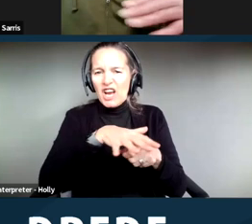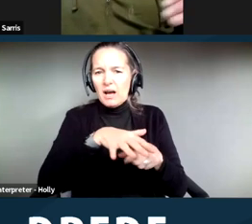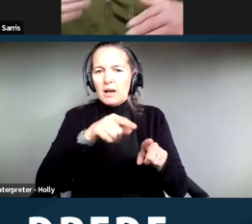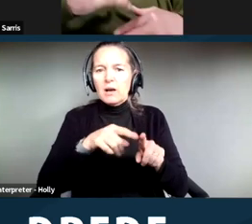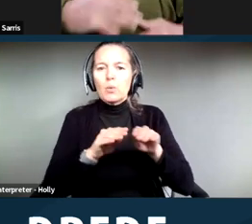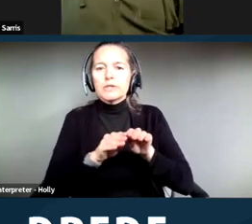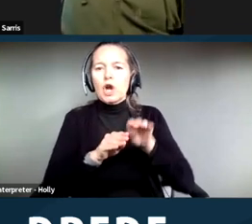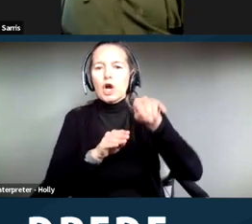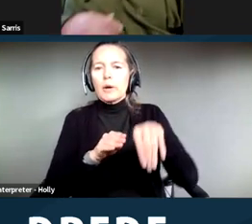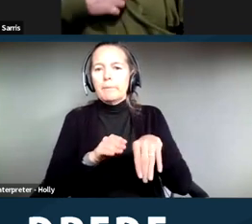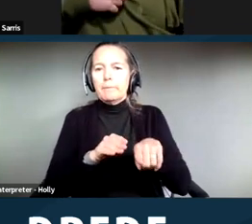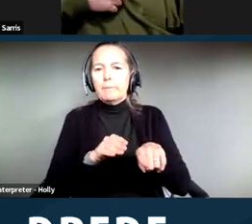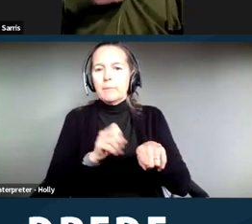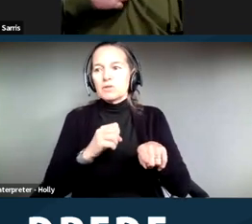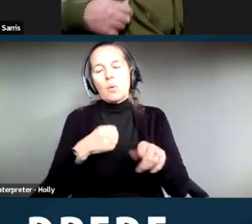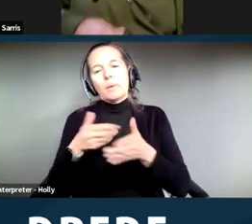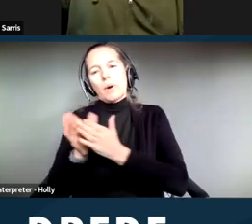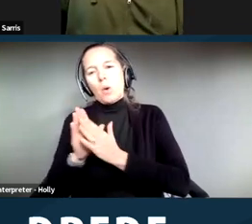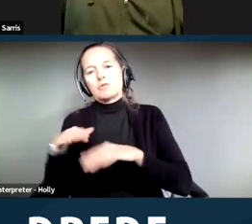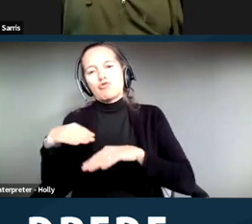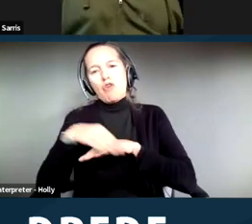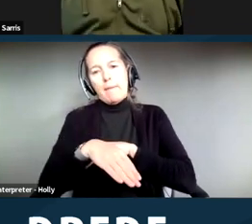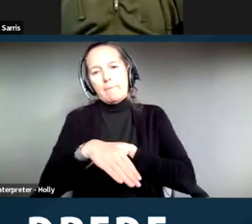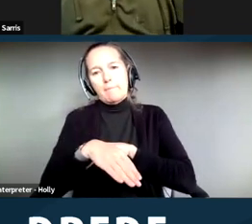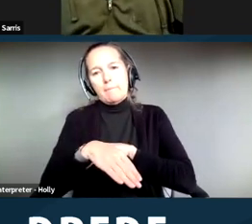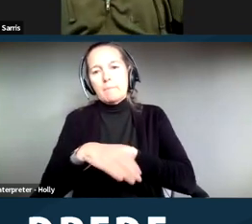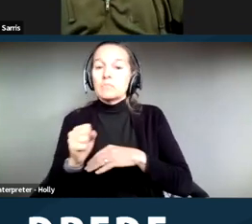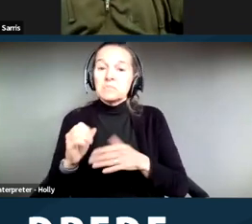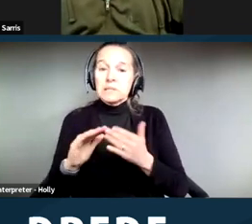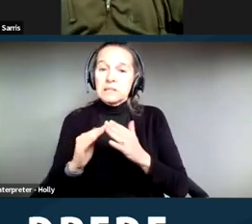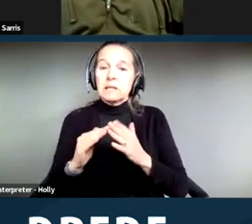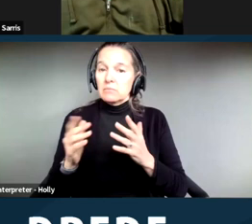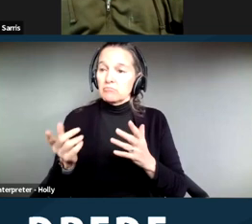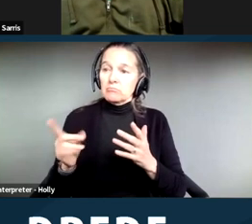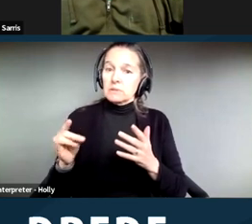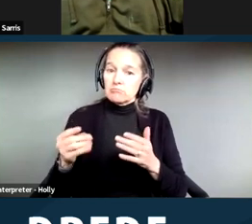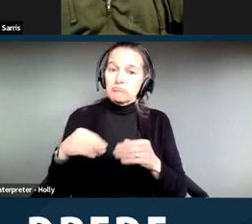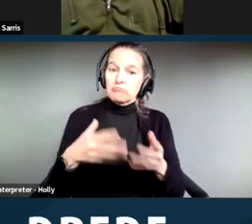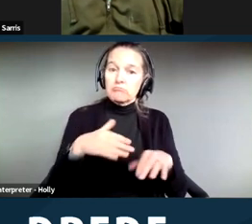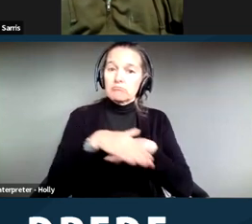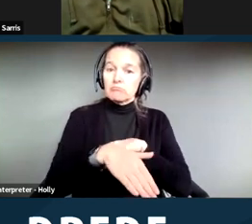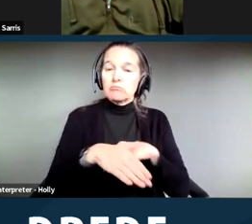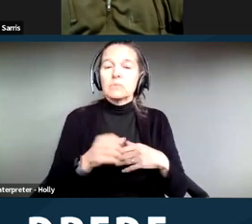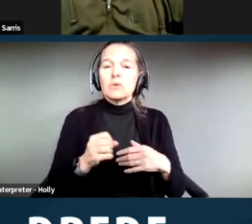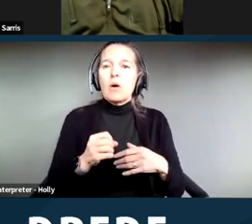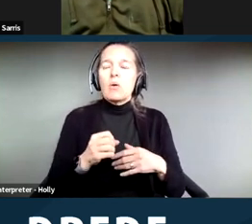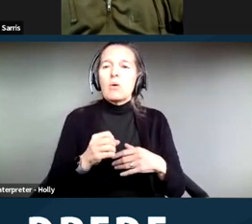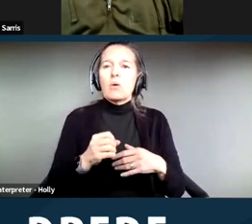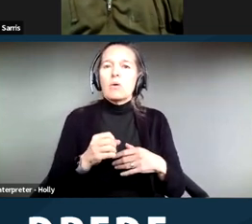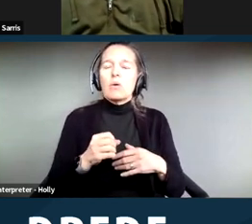a ramp, and the city was able to accommodate that. So not only does it help to, you know, help with